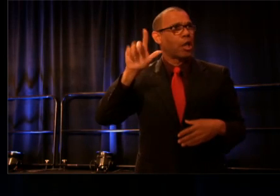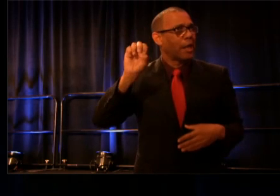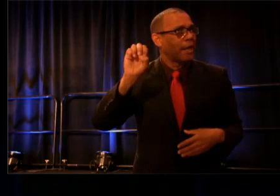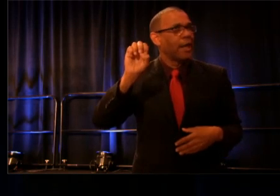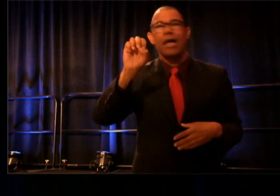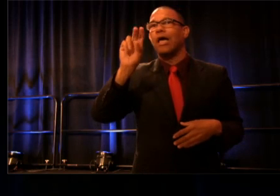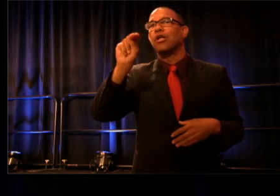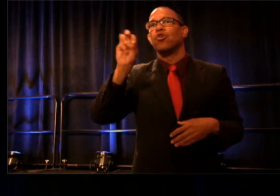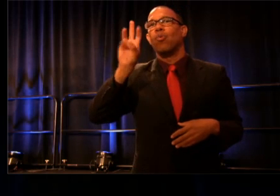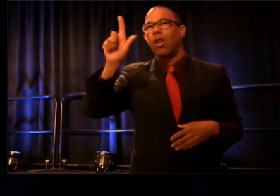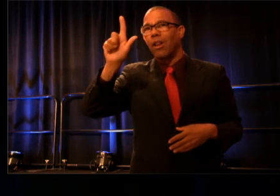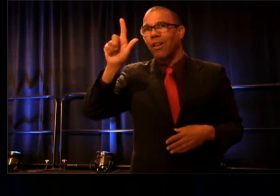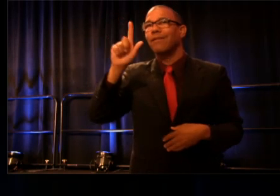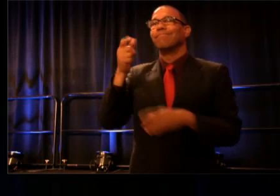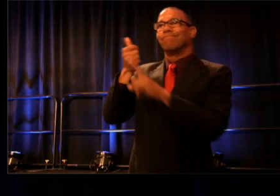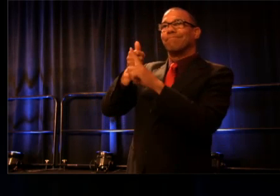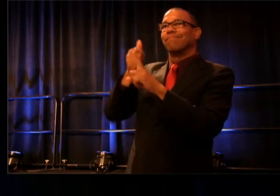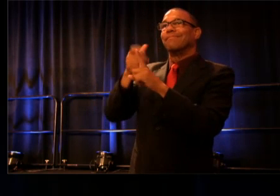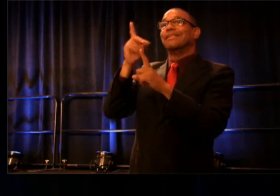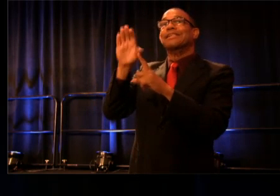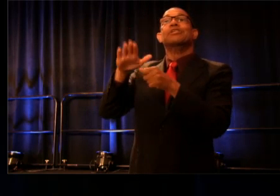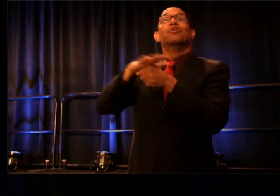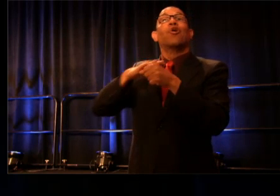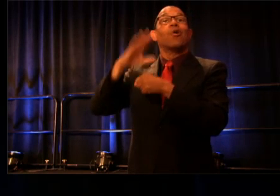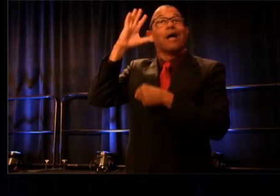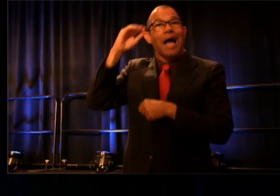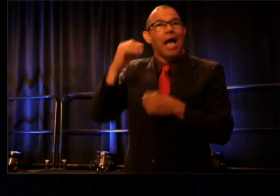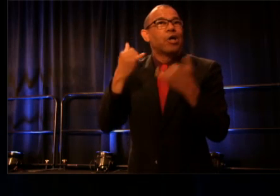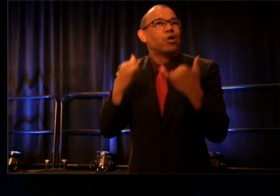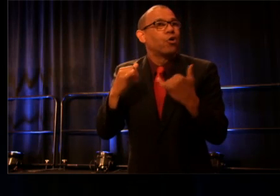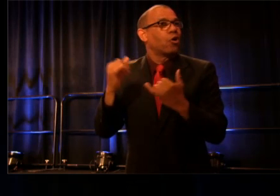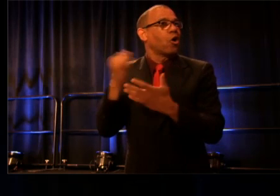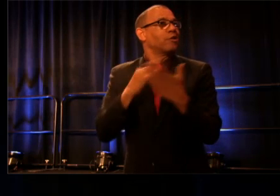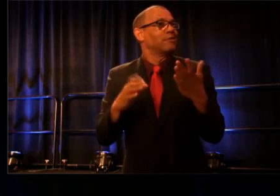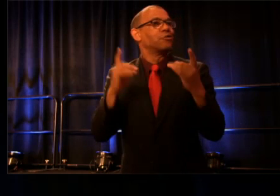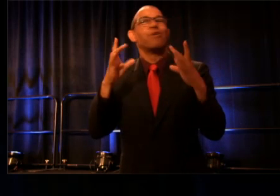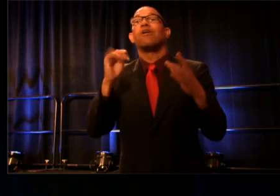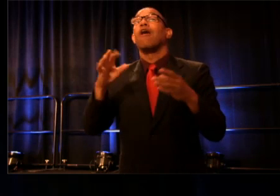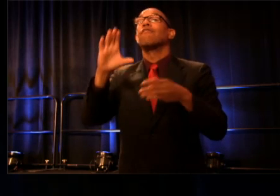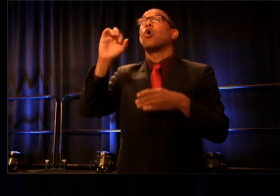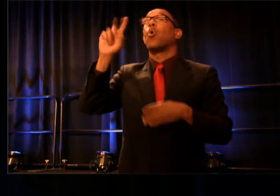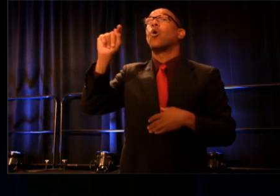and another D.C. local and current artistic director of the court theatre to the stage.